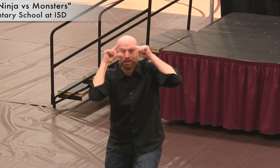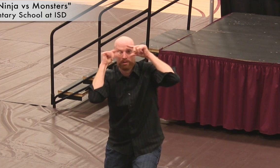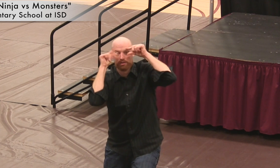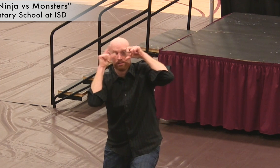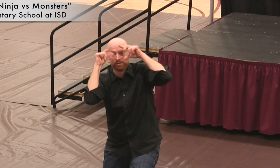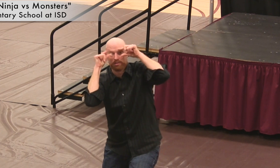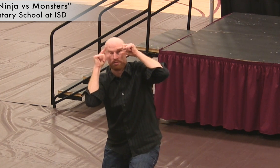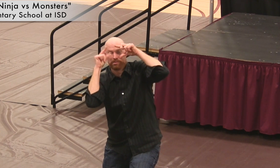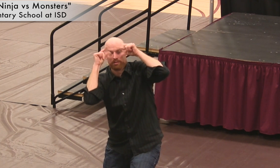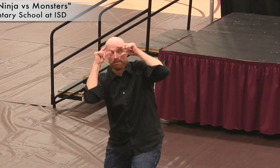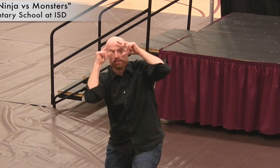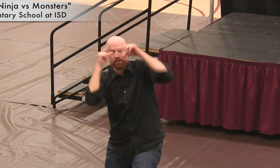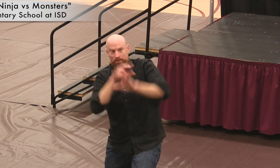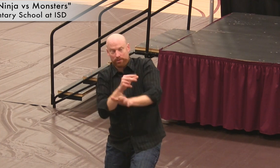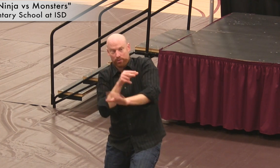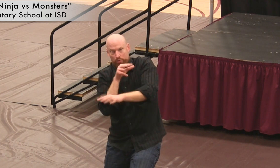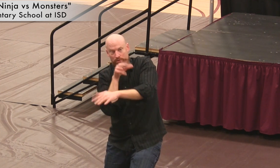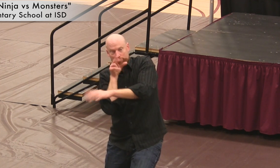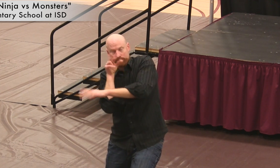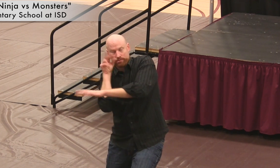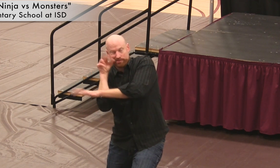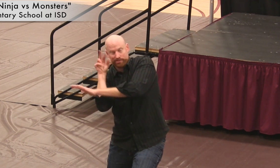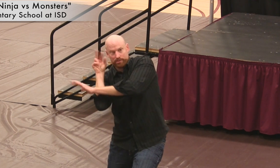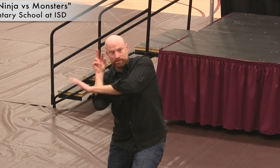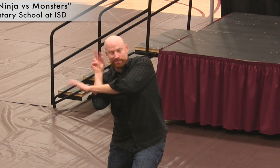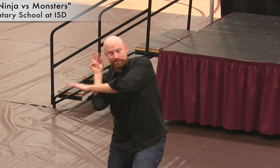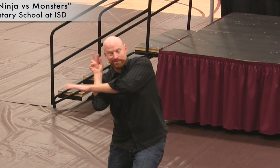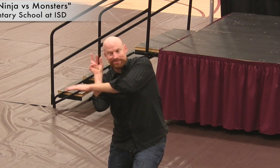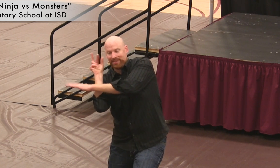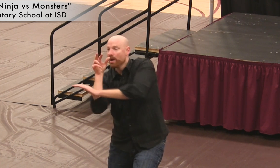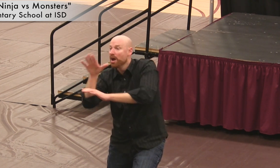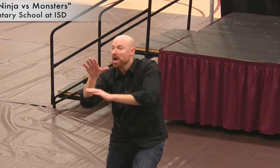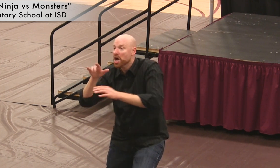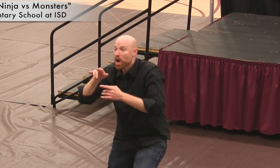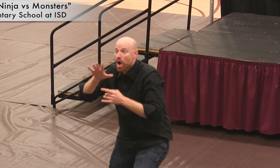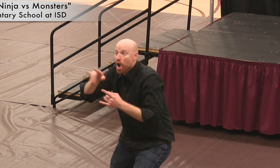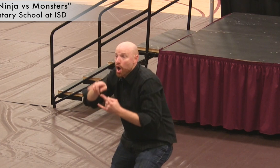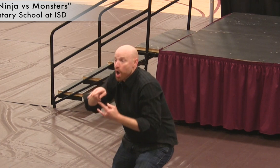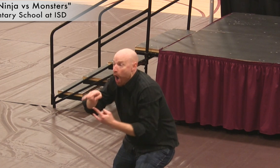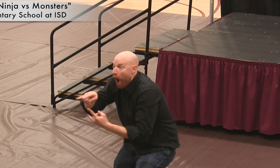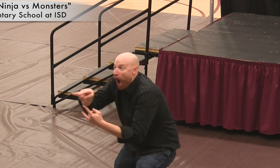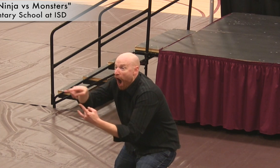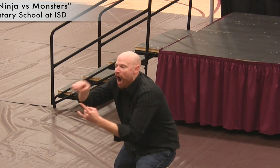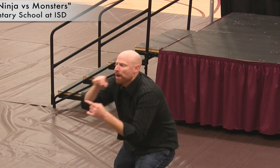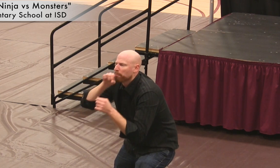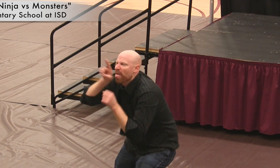Deaf Ninja’s face flap and body shake!